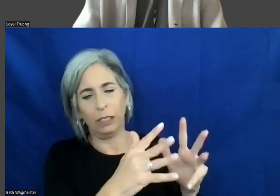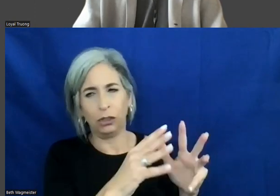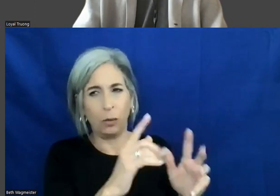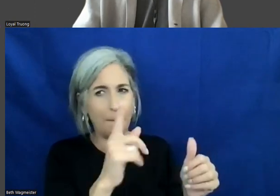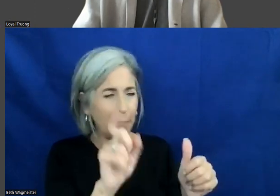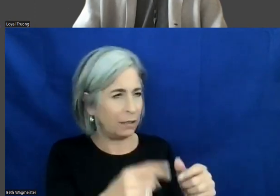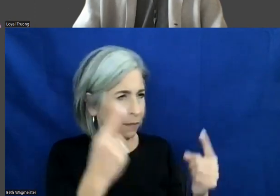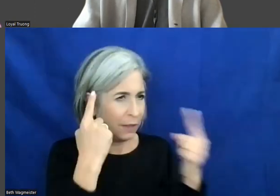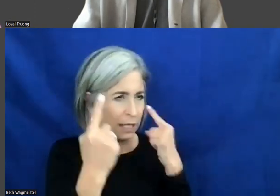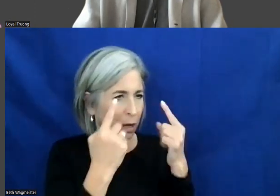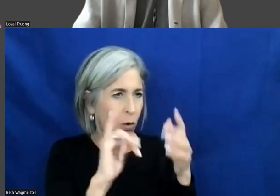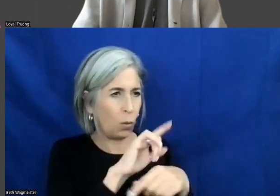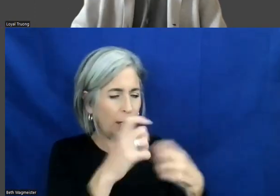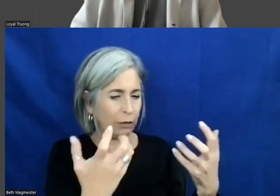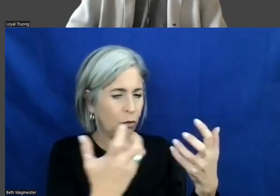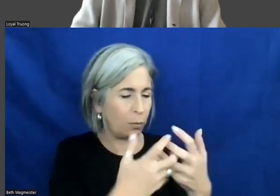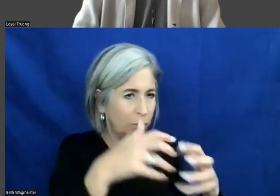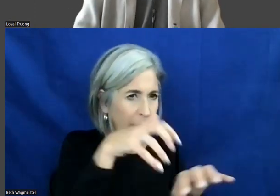when incorporating the features in. >>